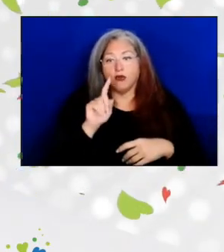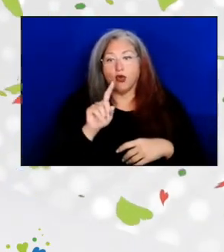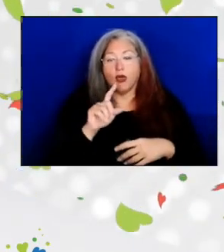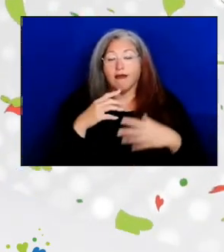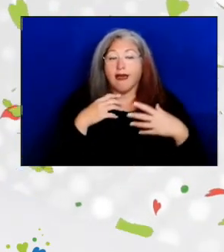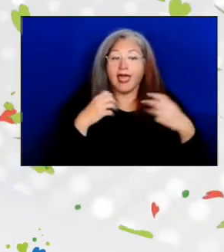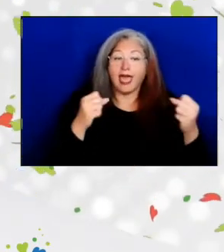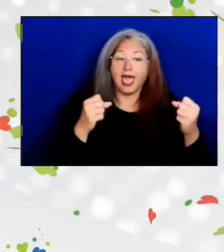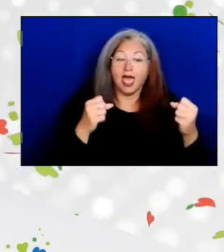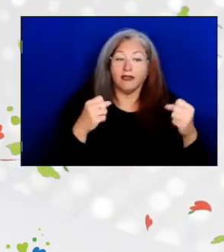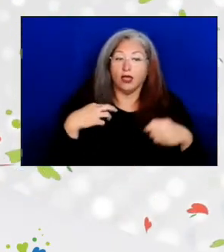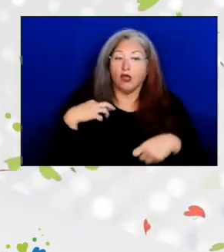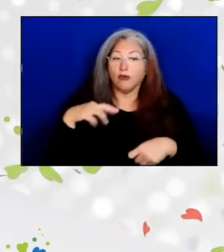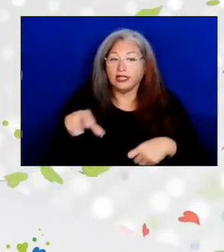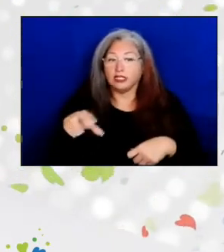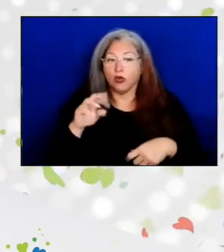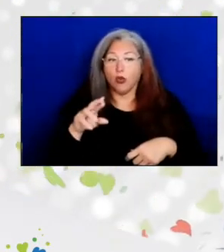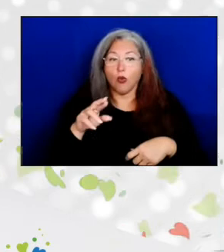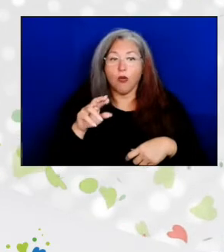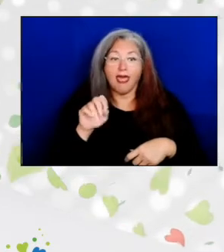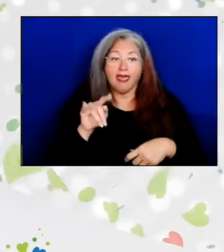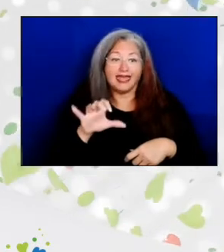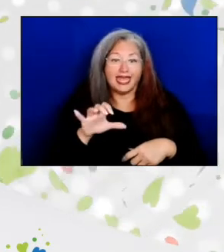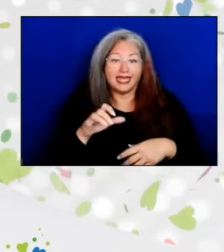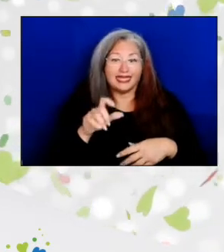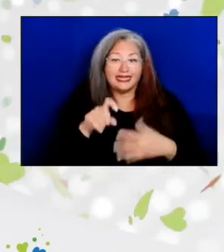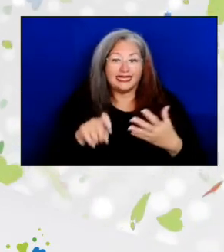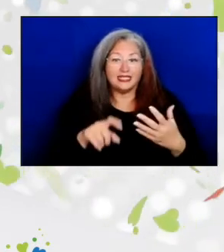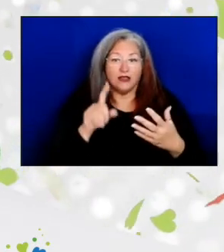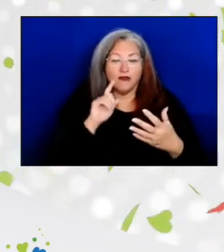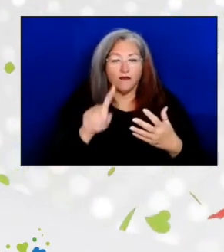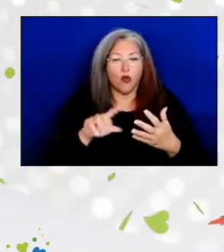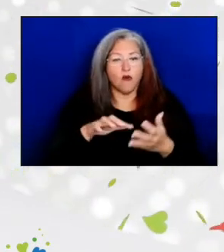religious, and ethnic needs of vulnerable older adults.